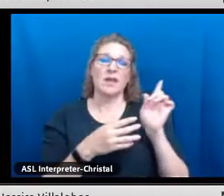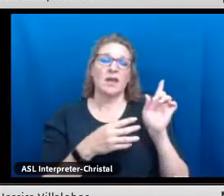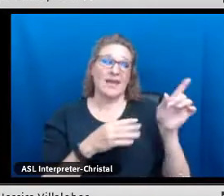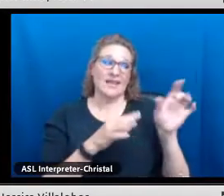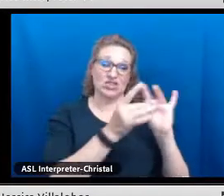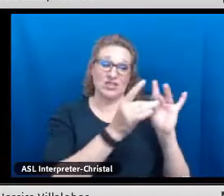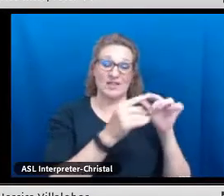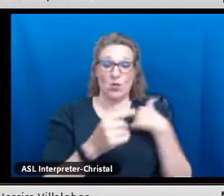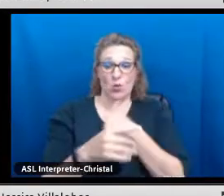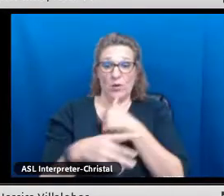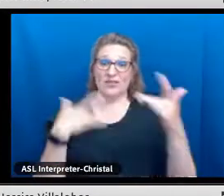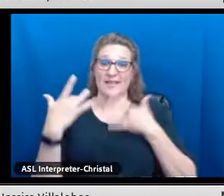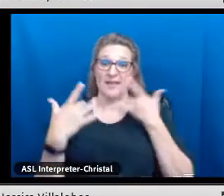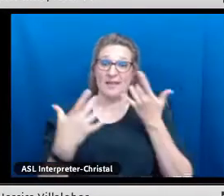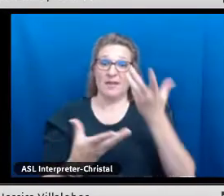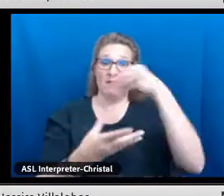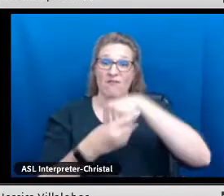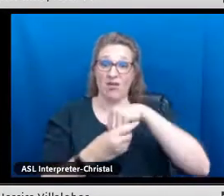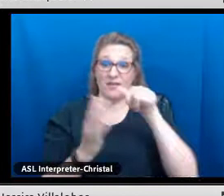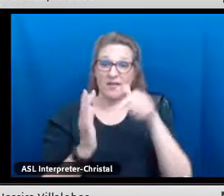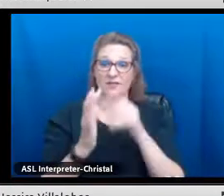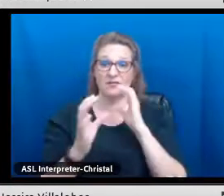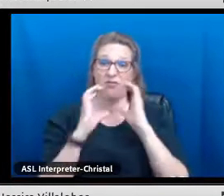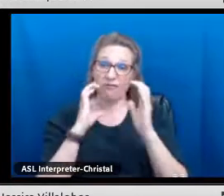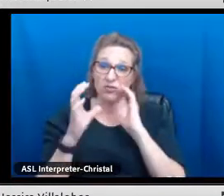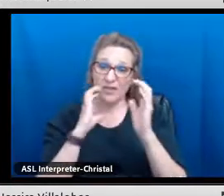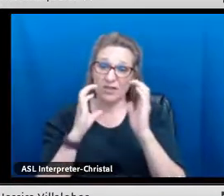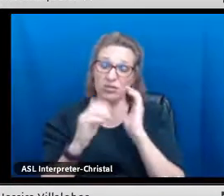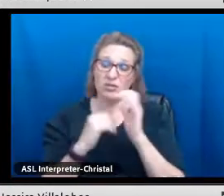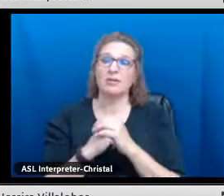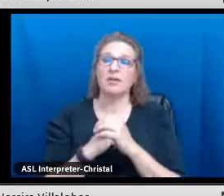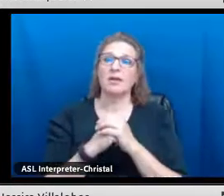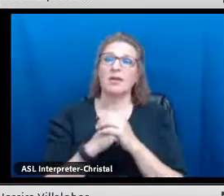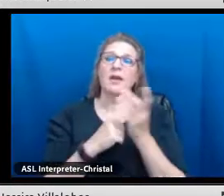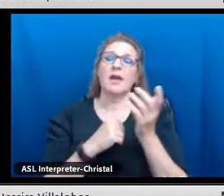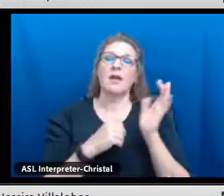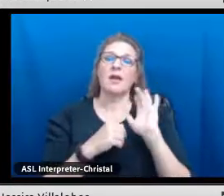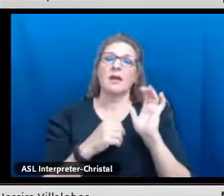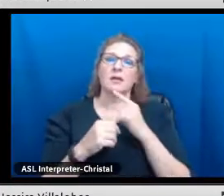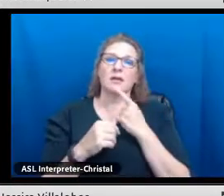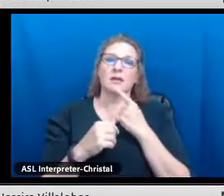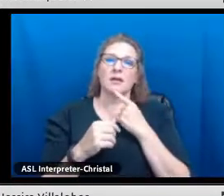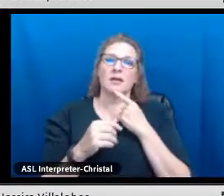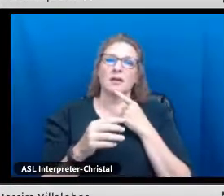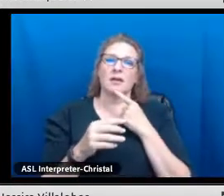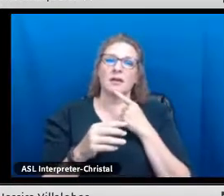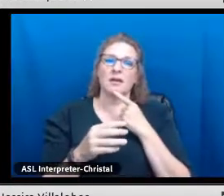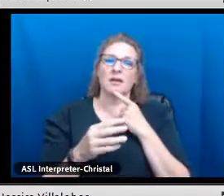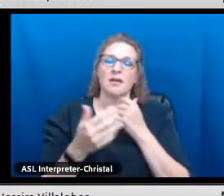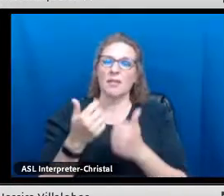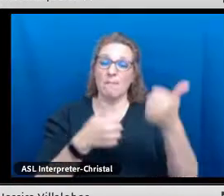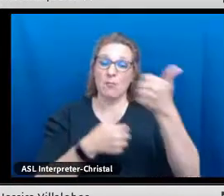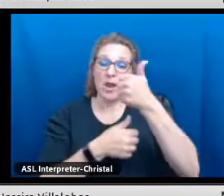Just as Tracey said, we are also very excited to be part of this conversation and as she